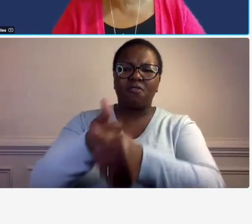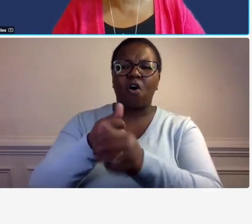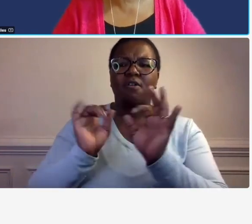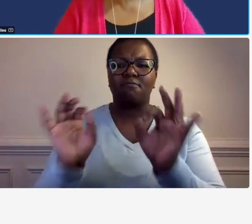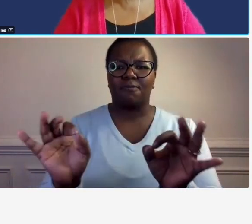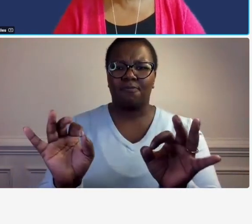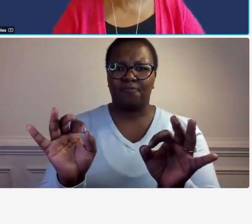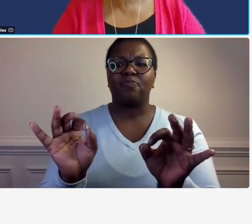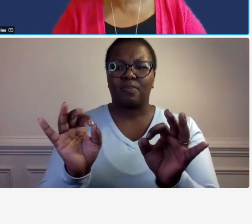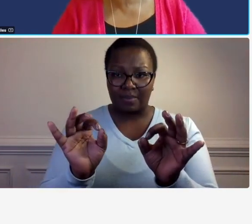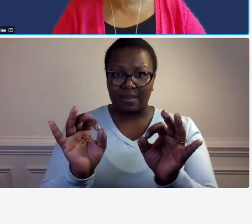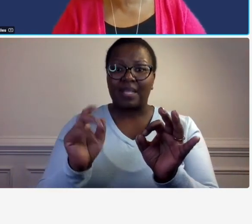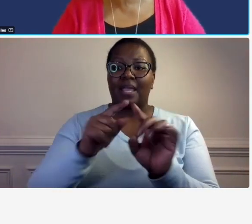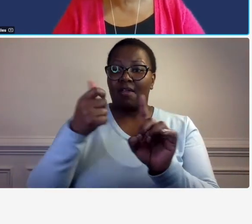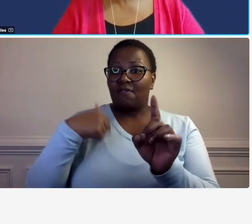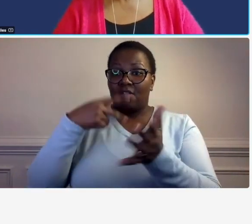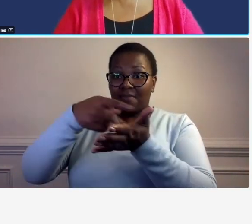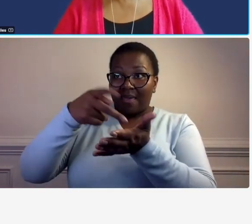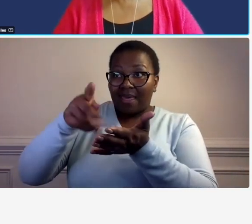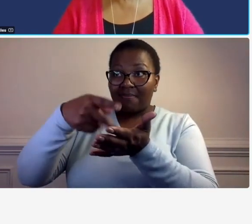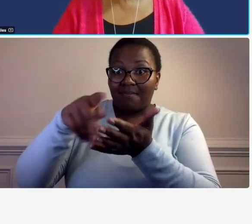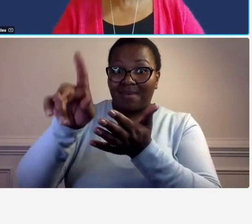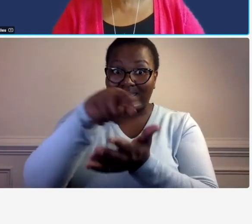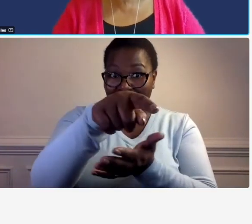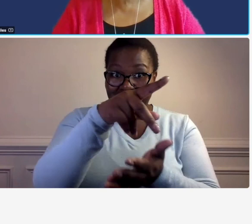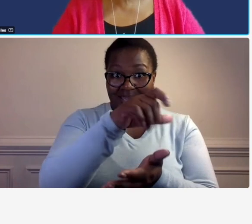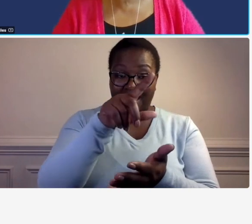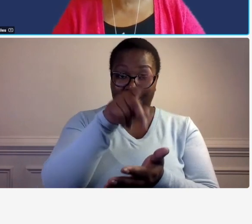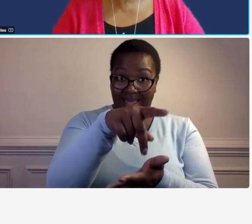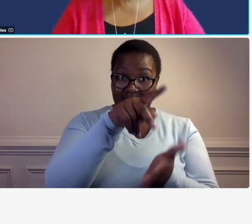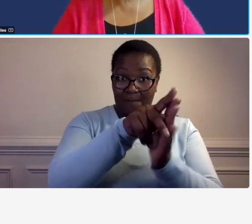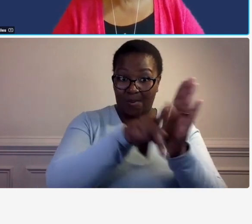that you paid a million dollars to get written up for you that they are functioning in place and